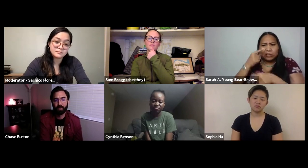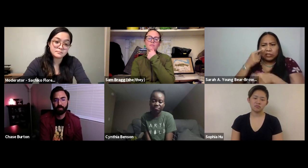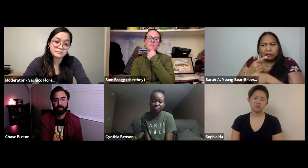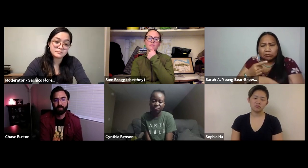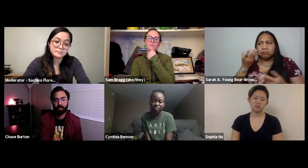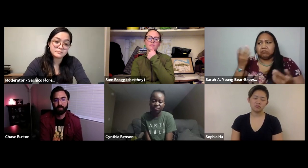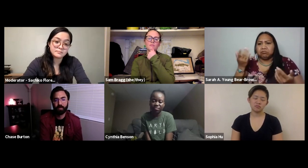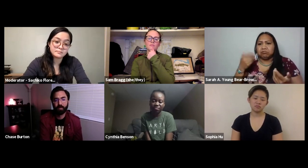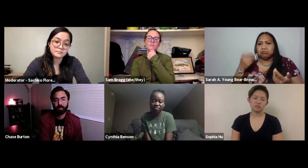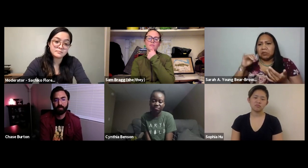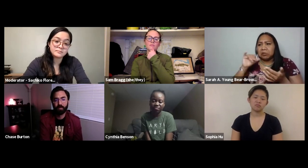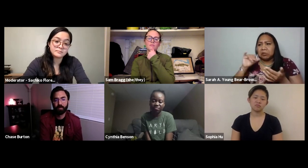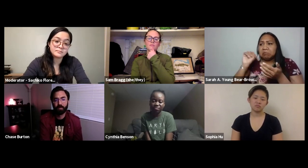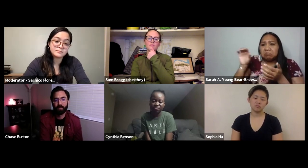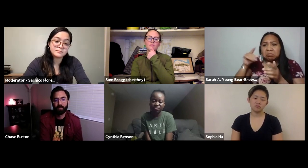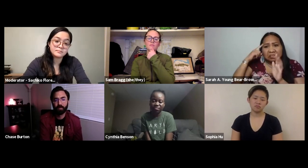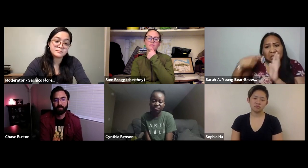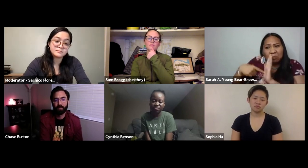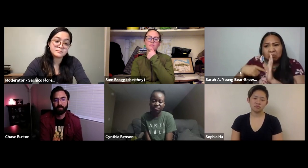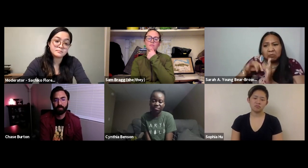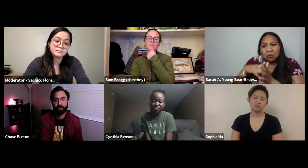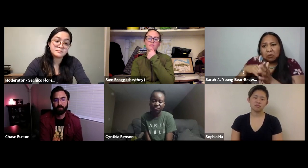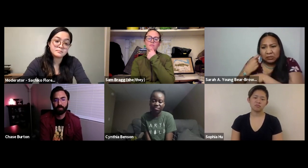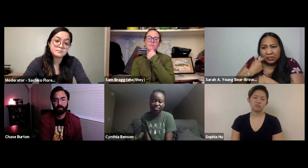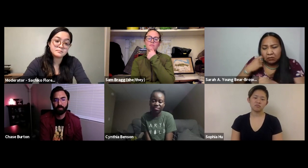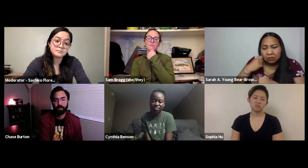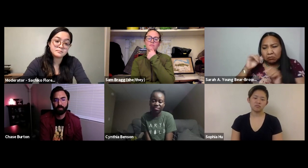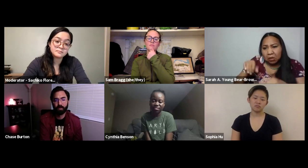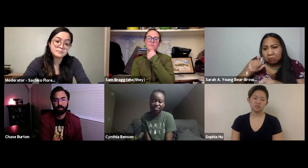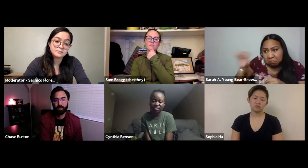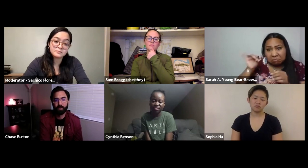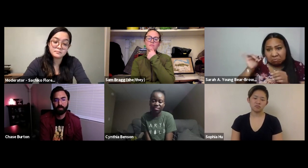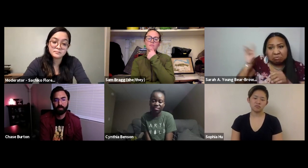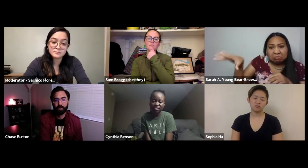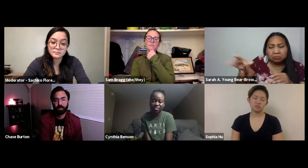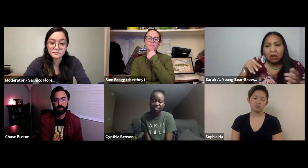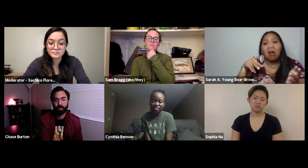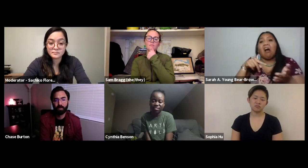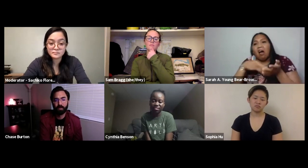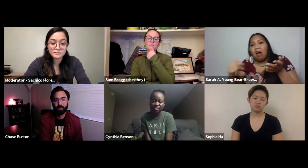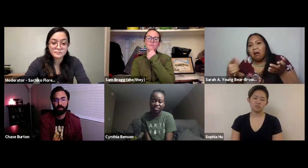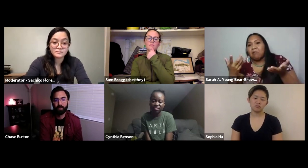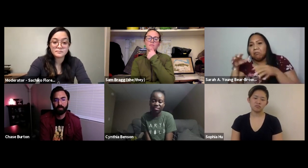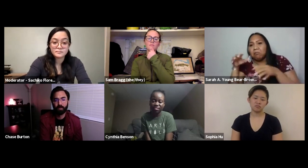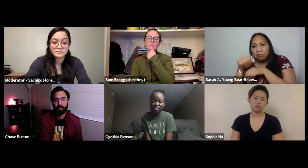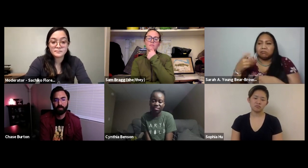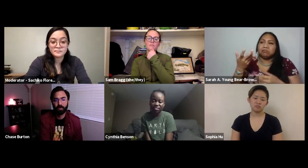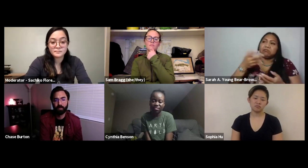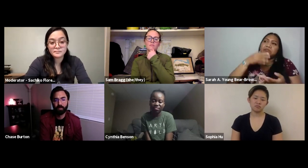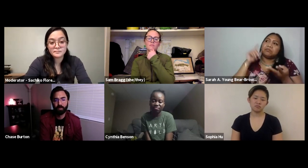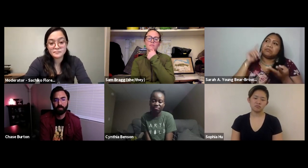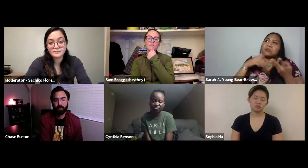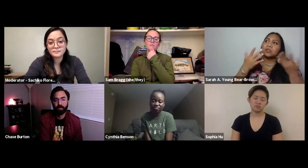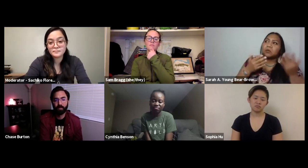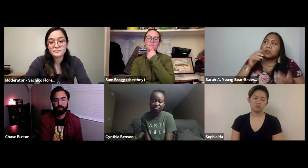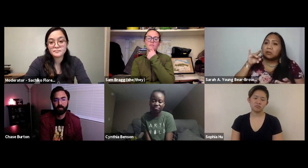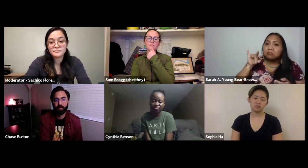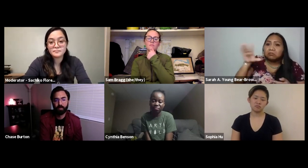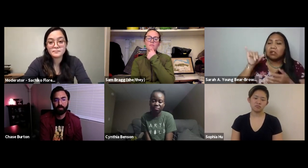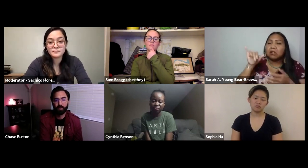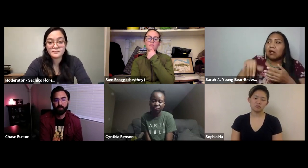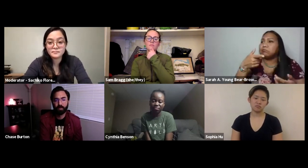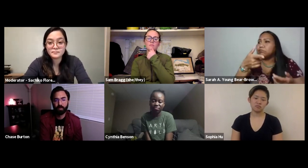about it you know and I may say give a person an example and educate them in what I think